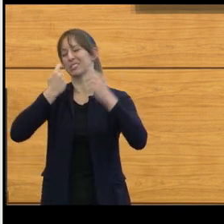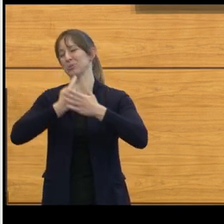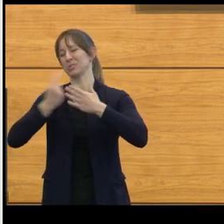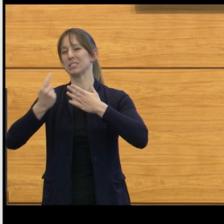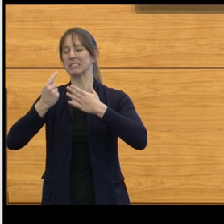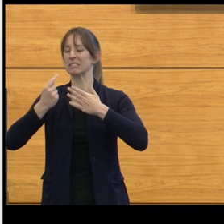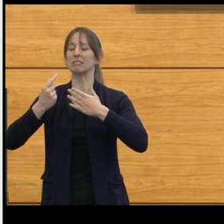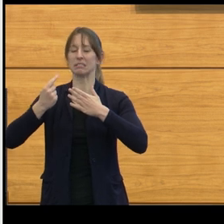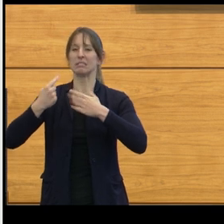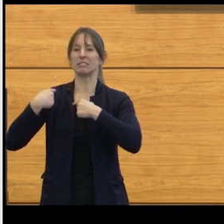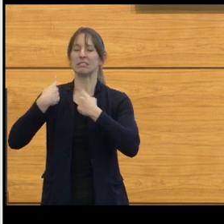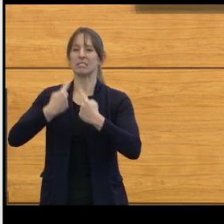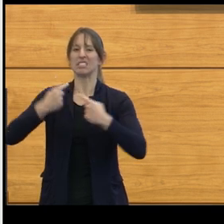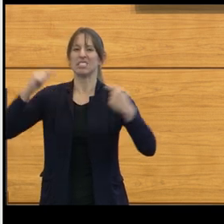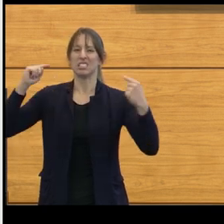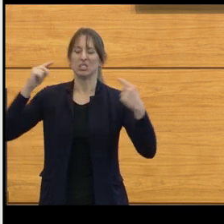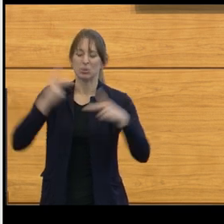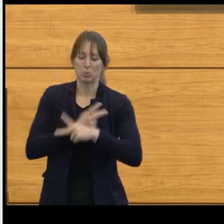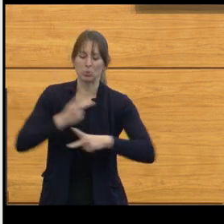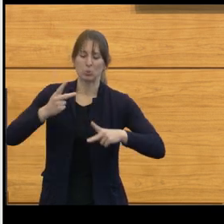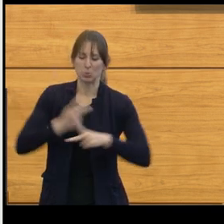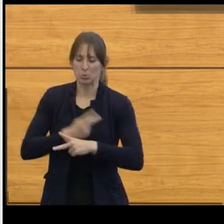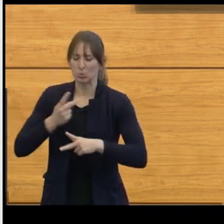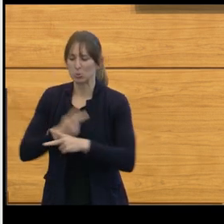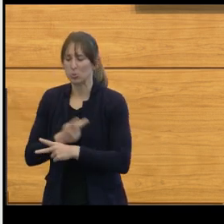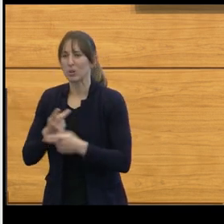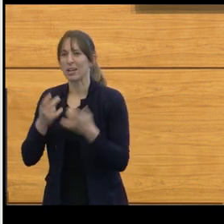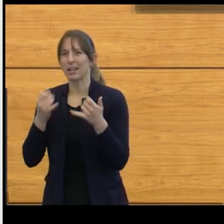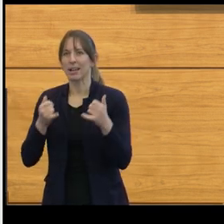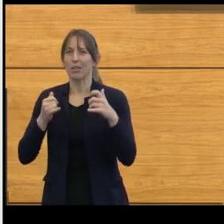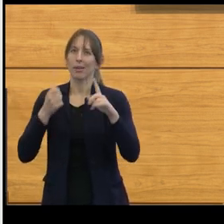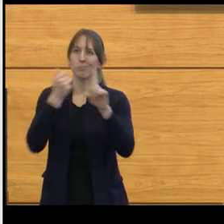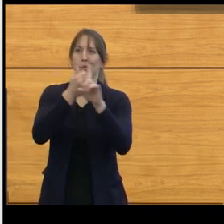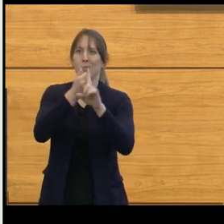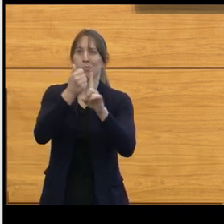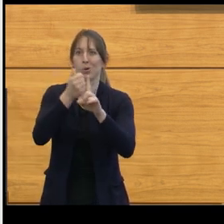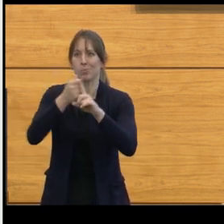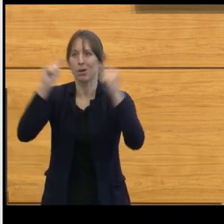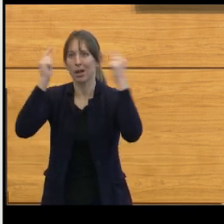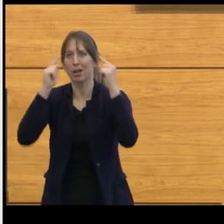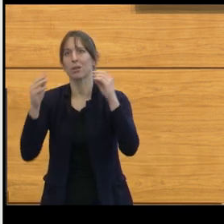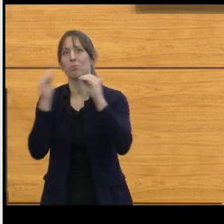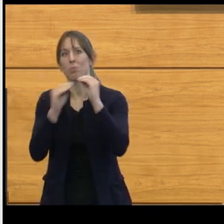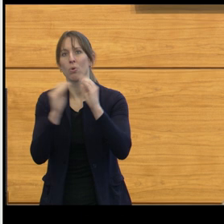they've increased in duration and frequency. He's now also several days of emesis.